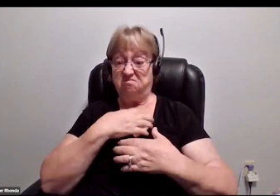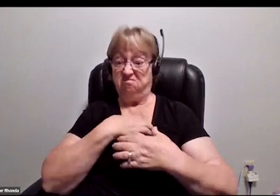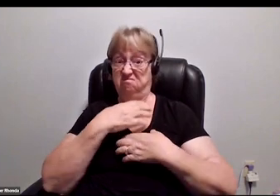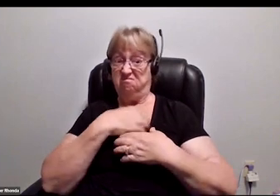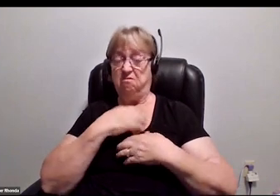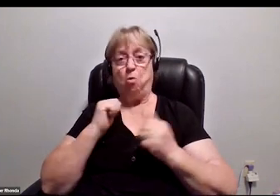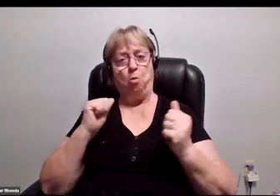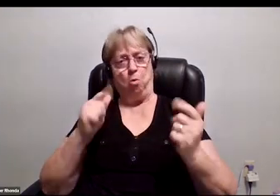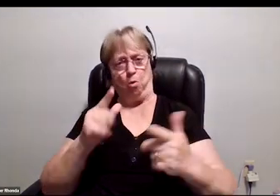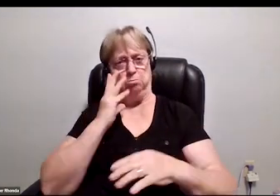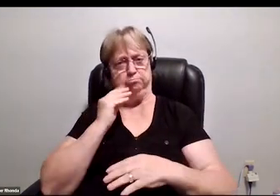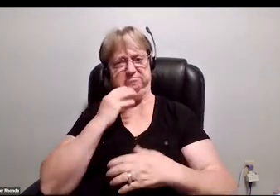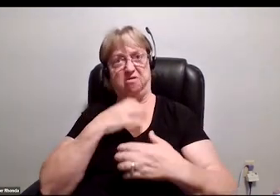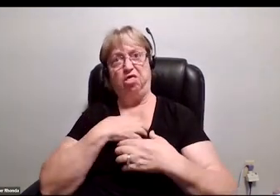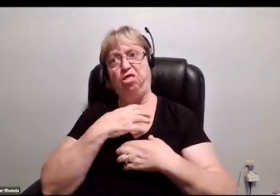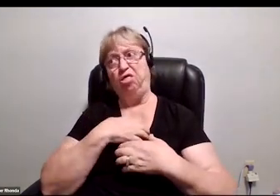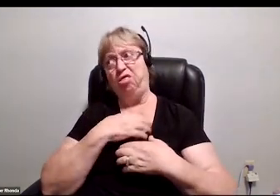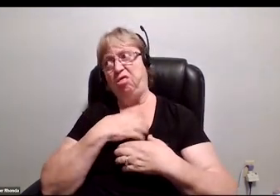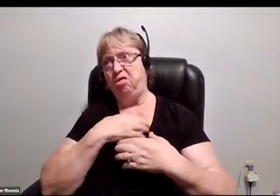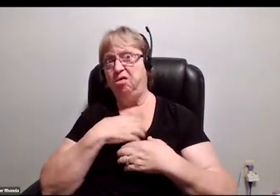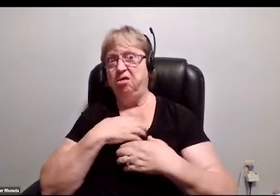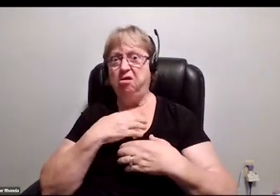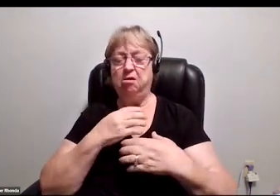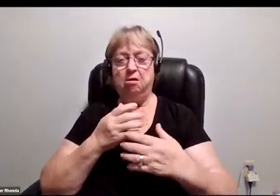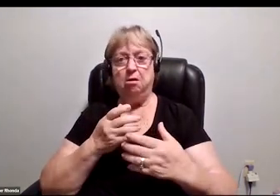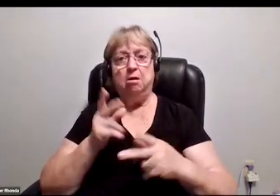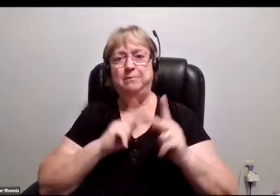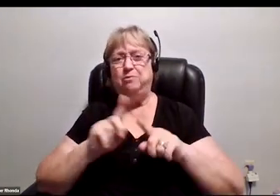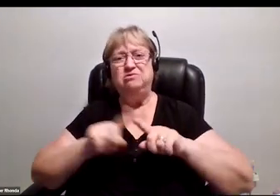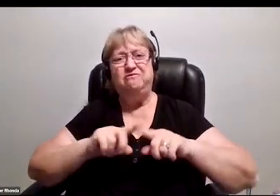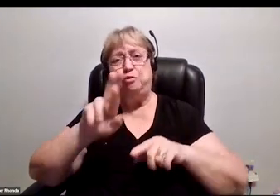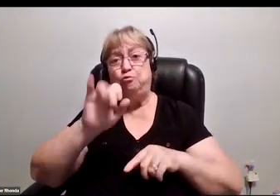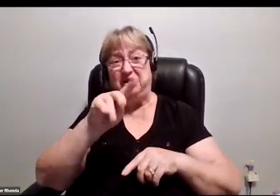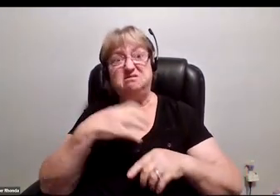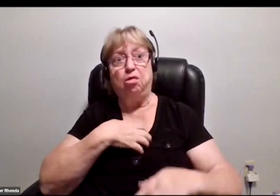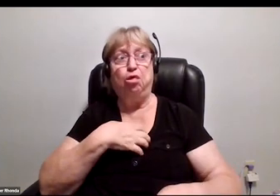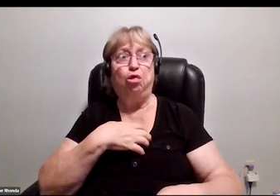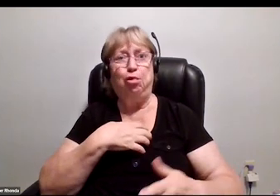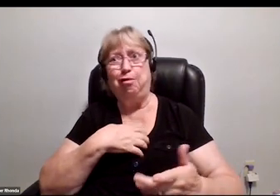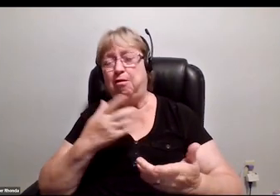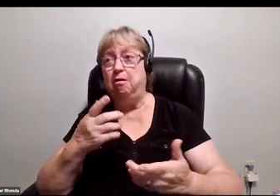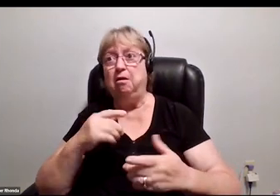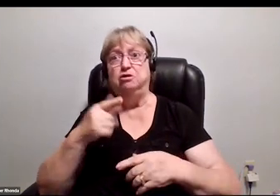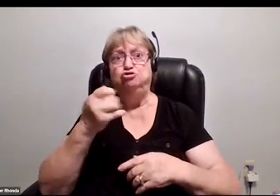Everybody has grievance. Folks of different races have grievance, folks of different genders have